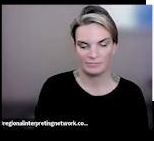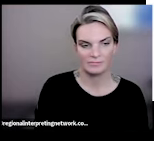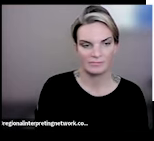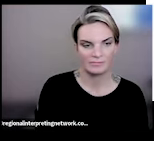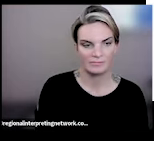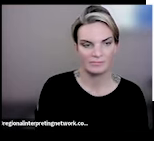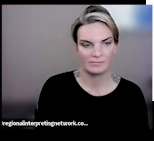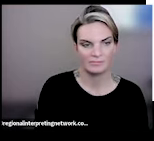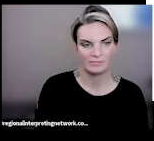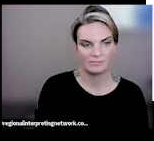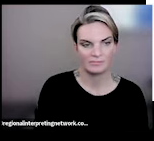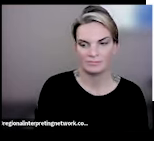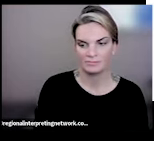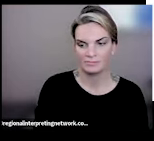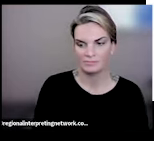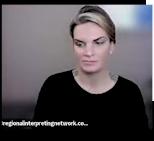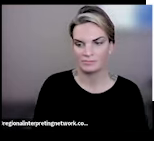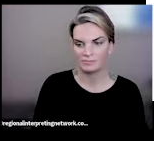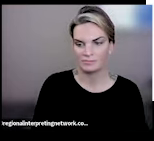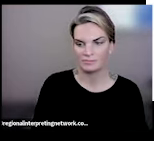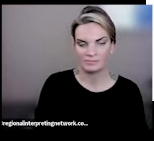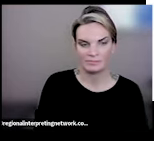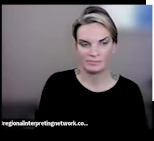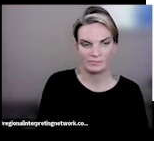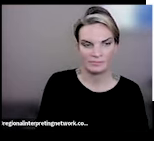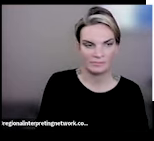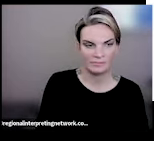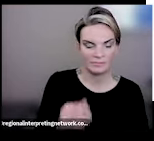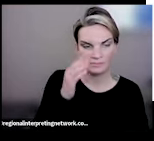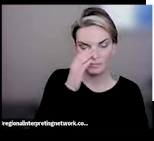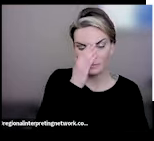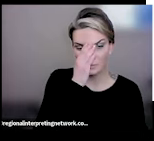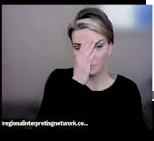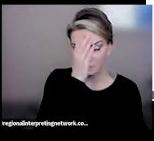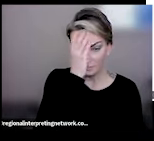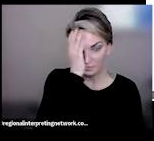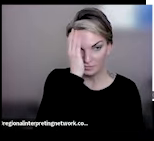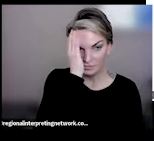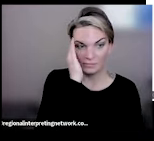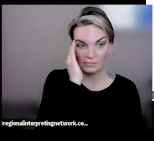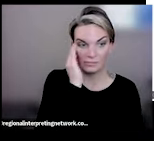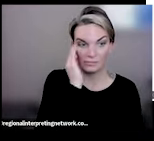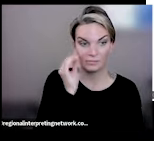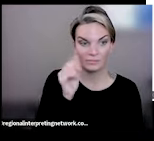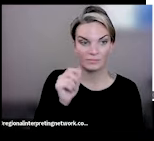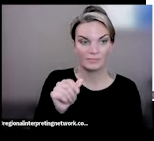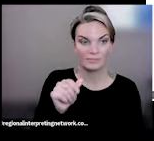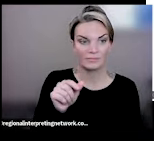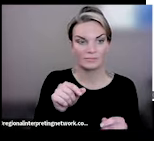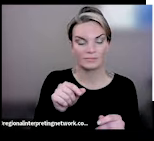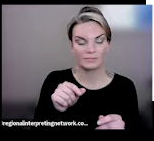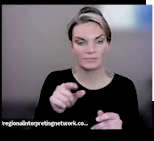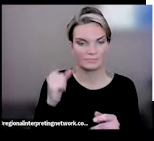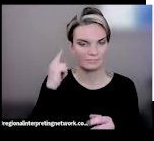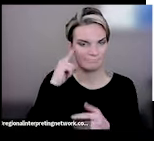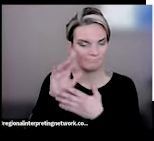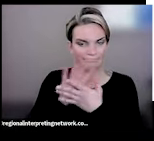and how it uses food labeling and jargon and can often be kind of hurtful.